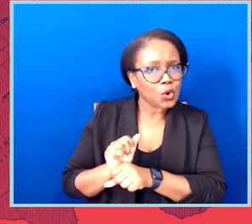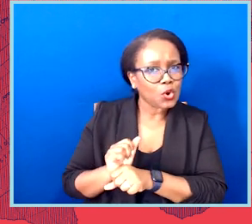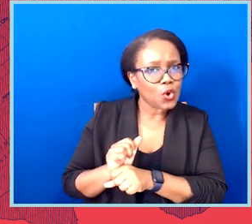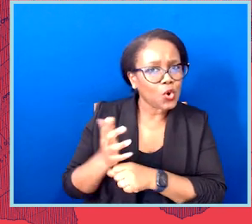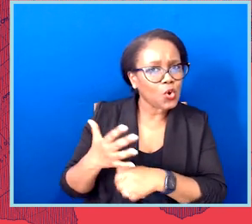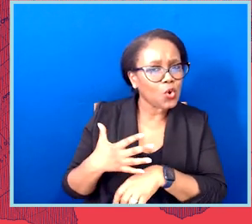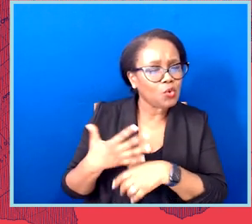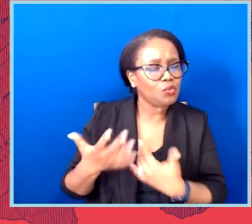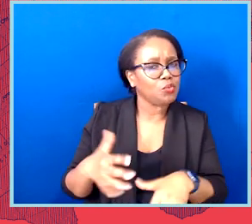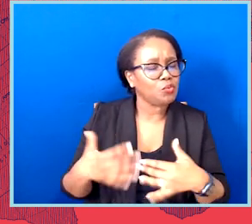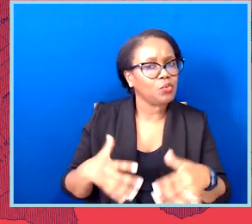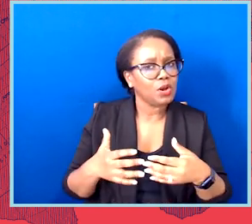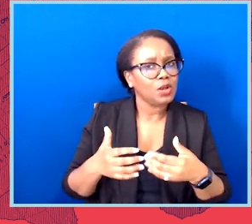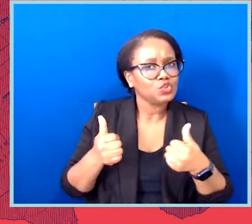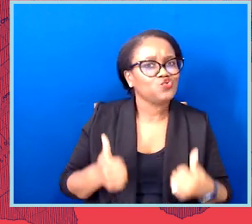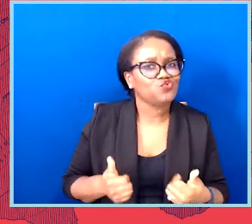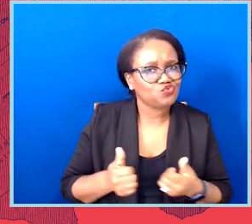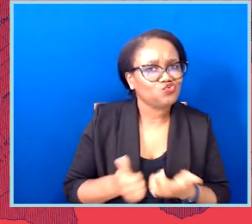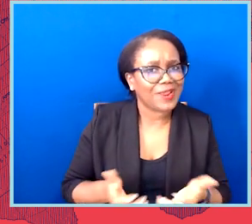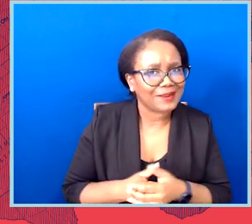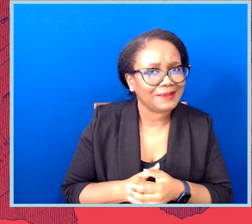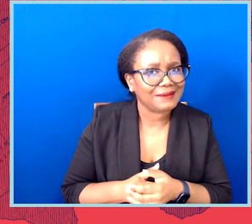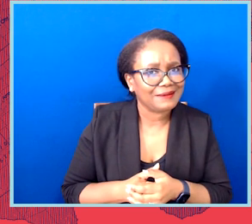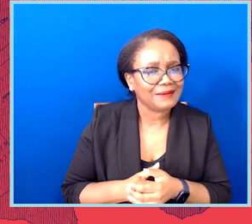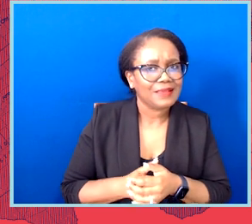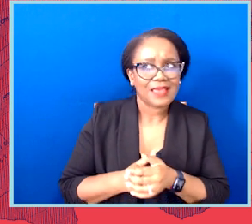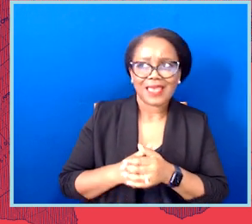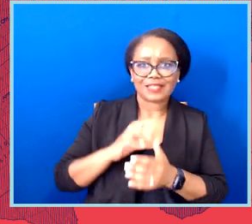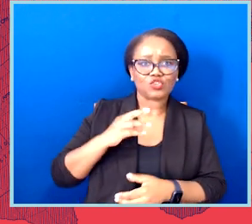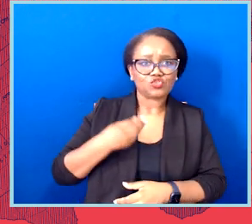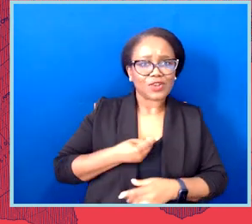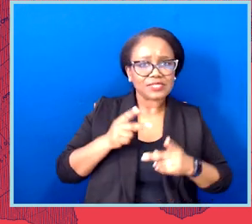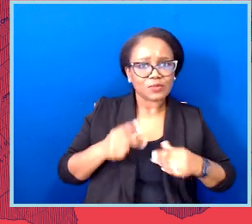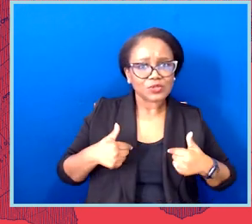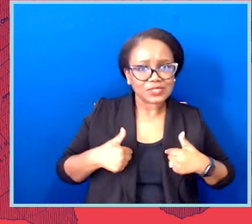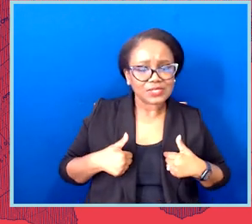You know, as a trans person doing work for my community, it is awful a lot of days. It is demoralizing.